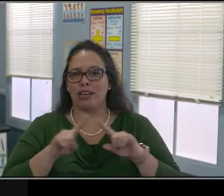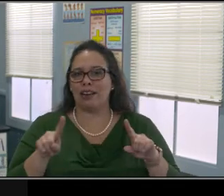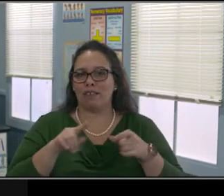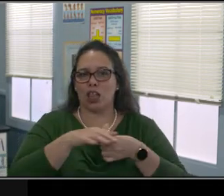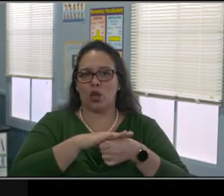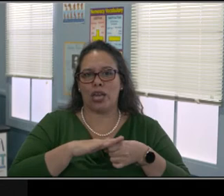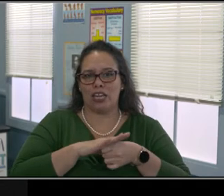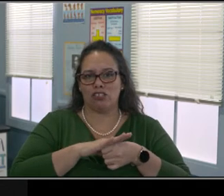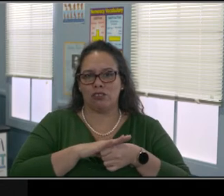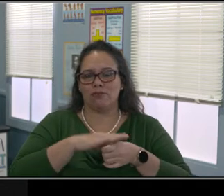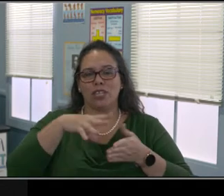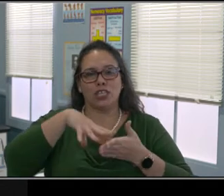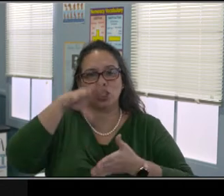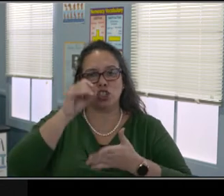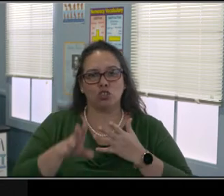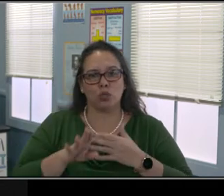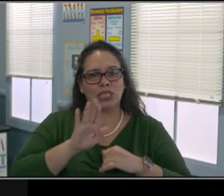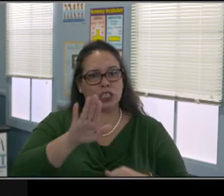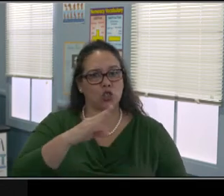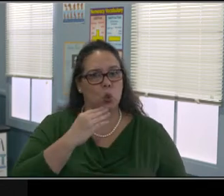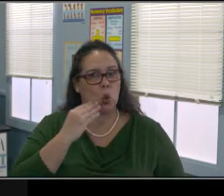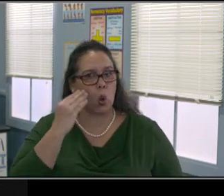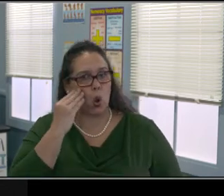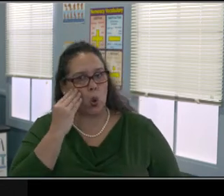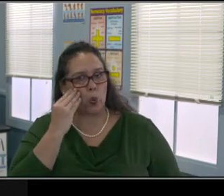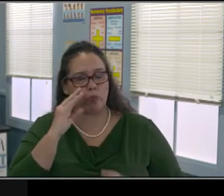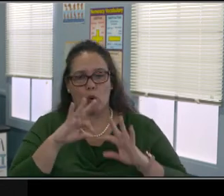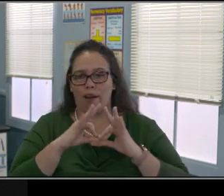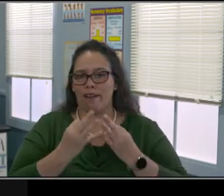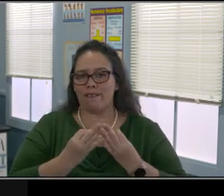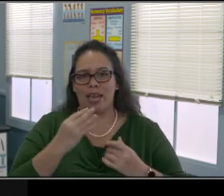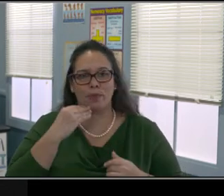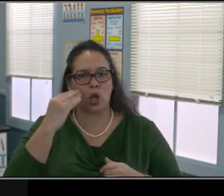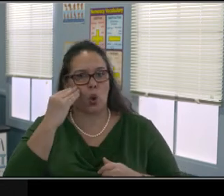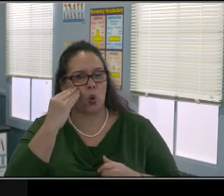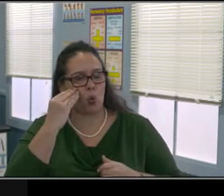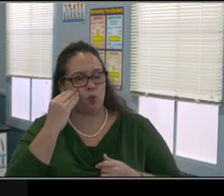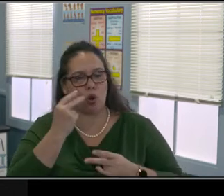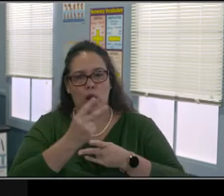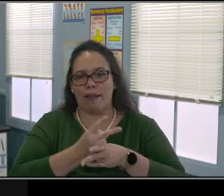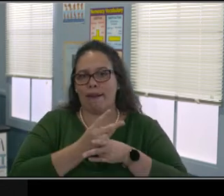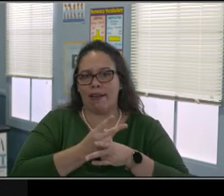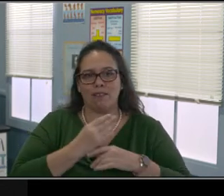where we'll go deeper into the distance learning plan and answer those specific questions that you have